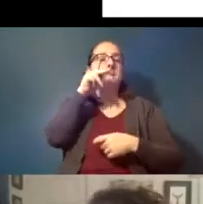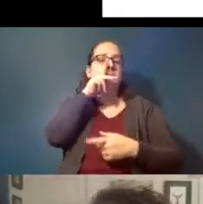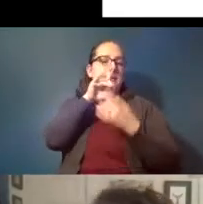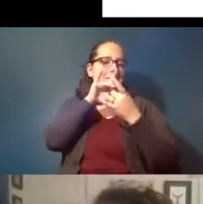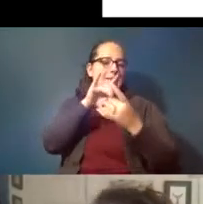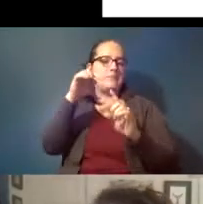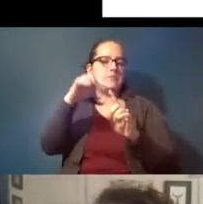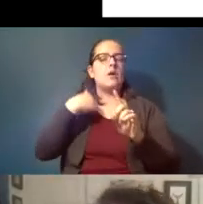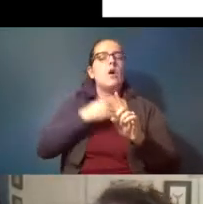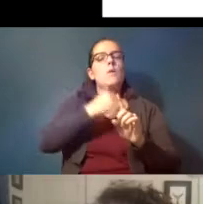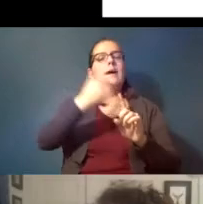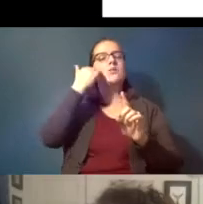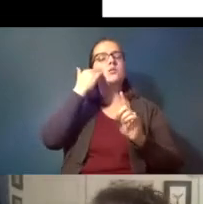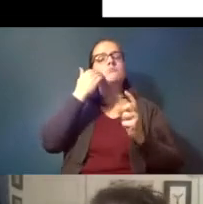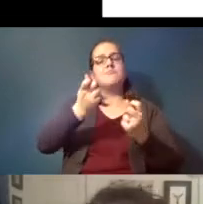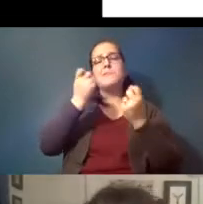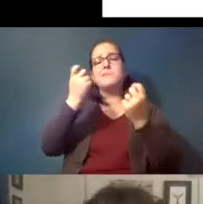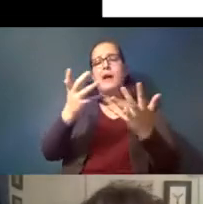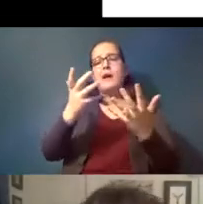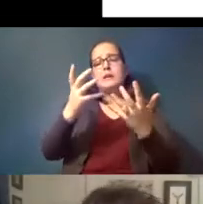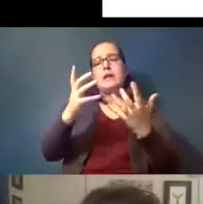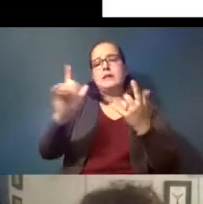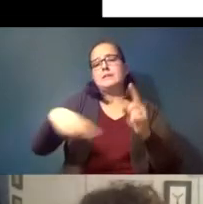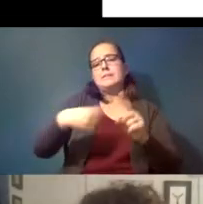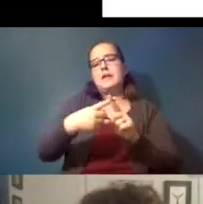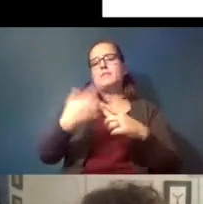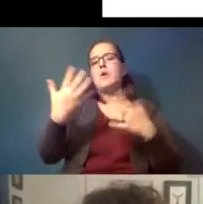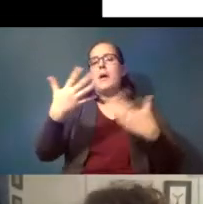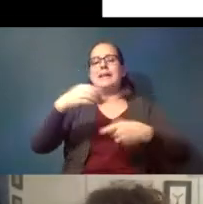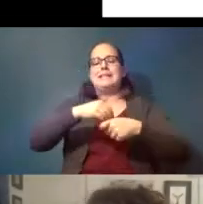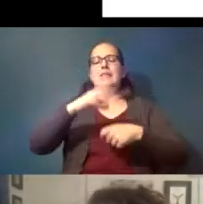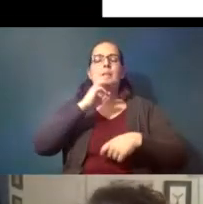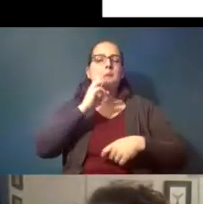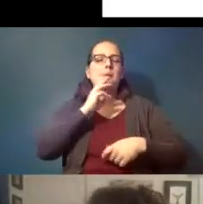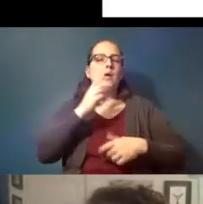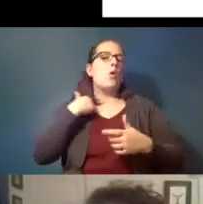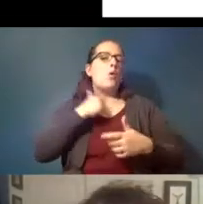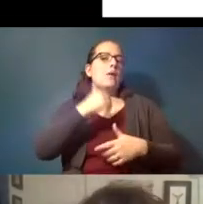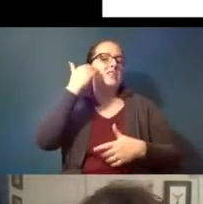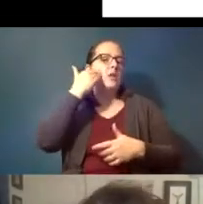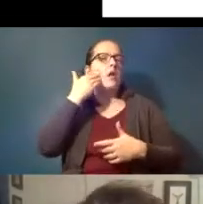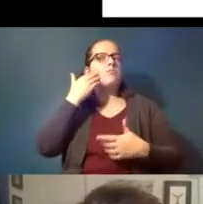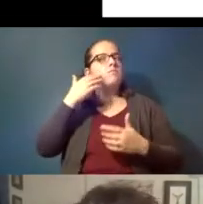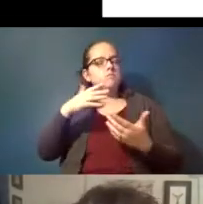we know we know quite a bit about what's in the water we know a good amount about what